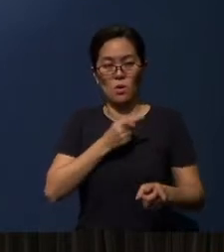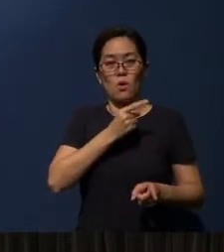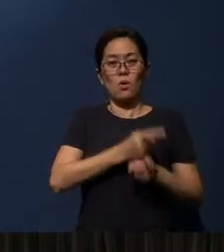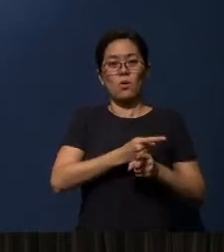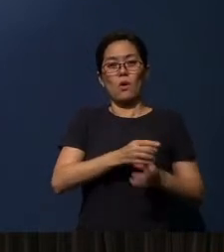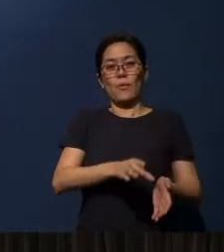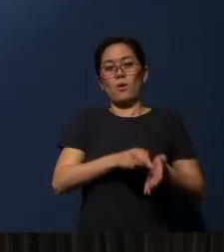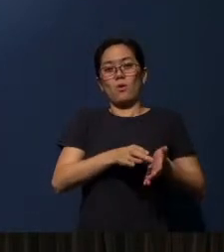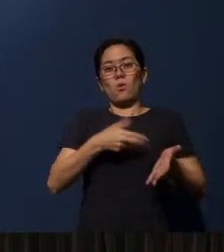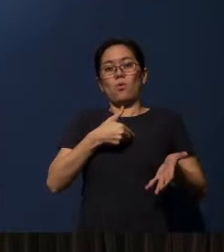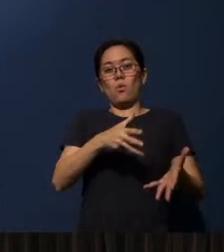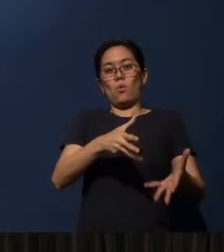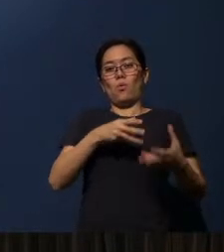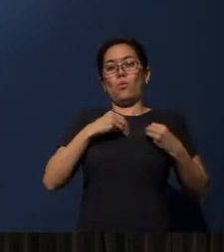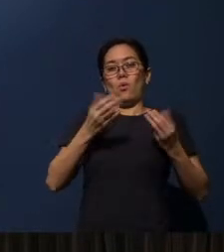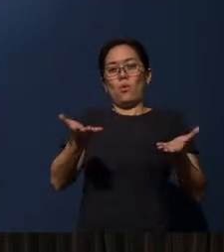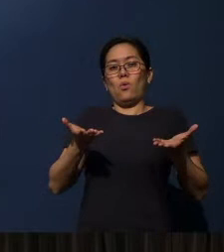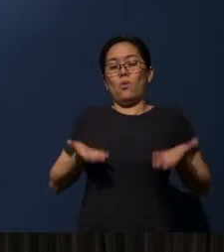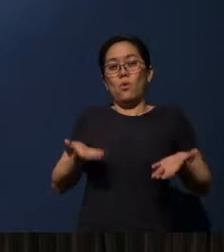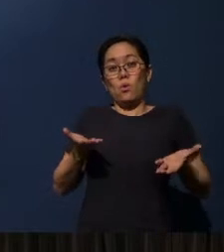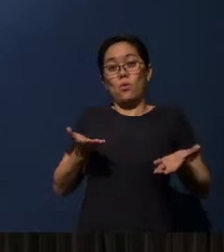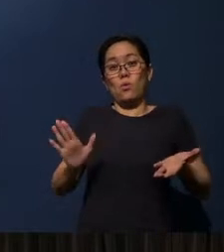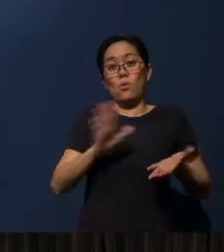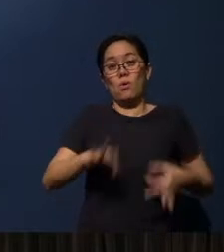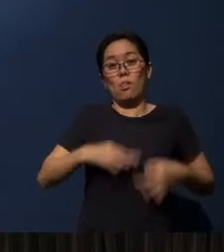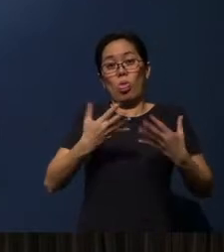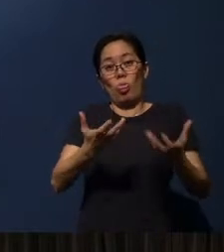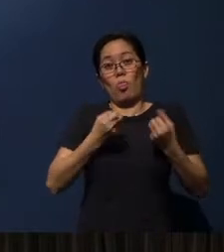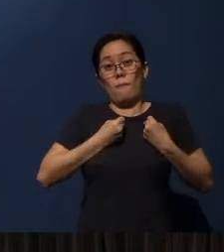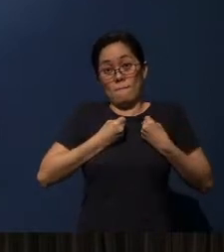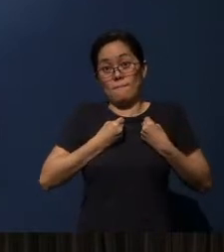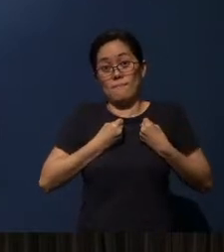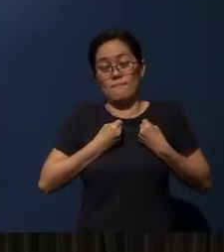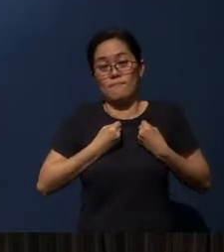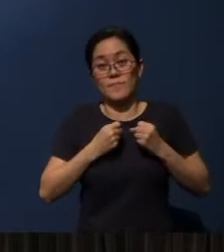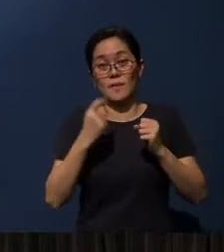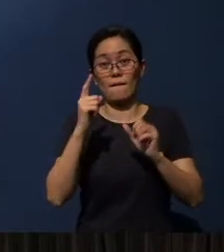to receive this Word of God into your life? That’s the first “R”.